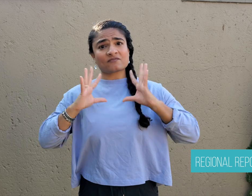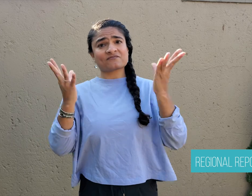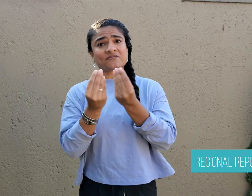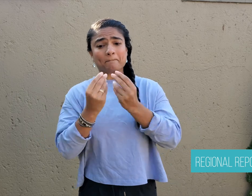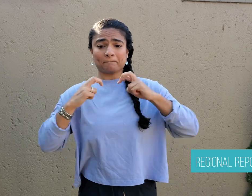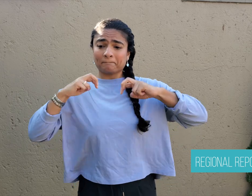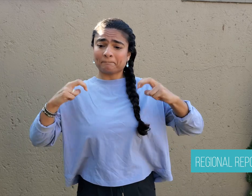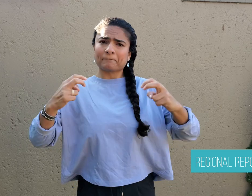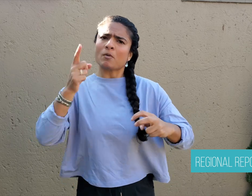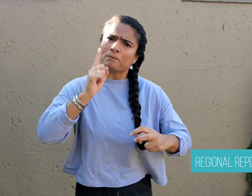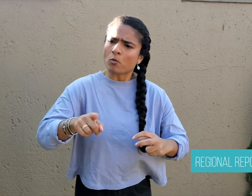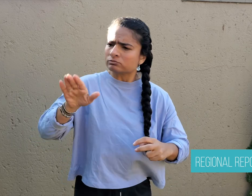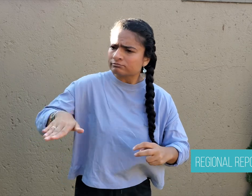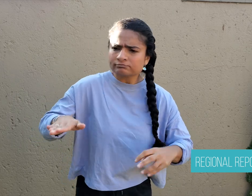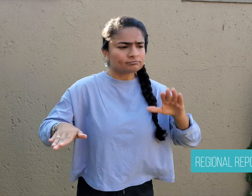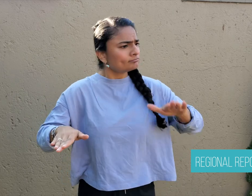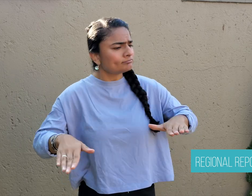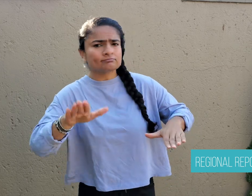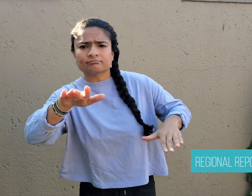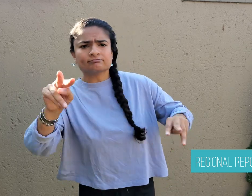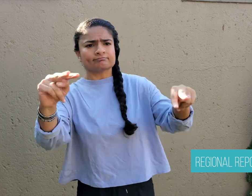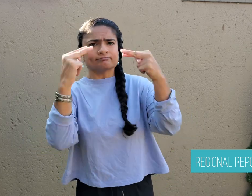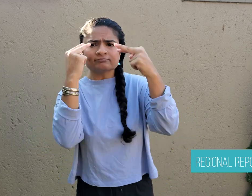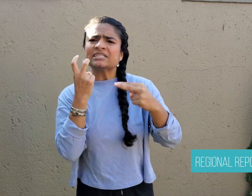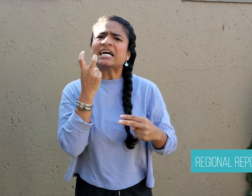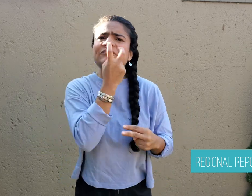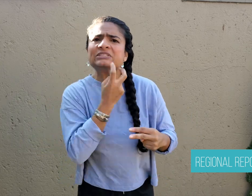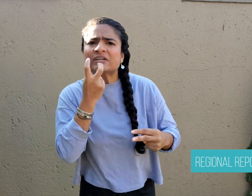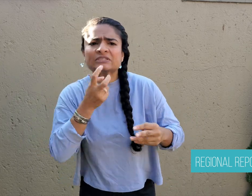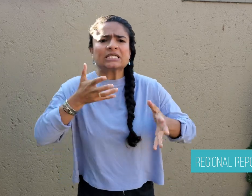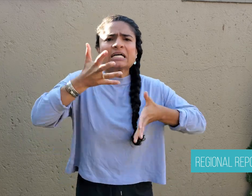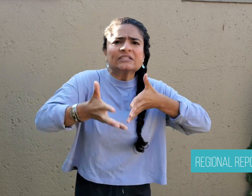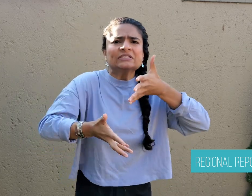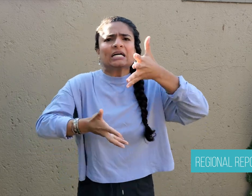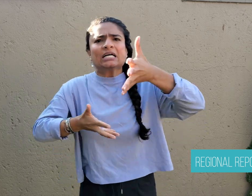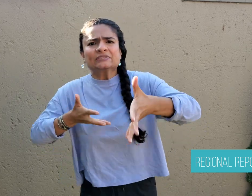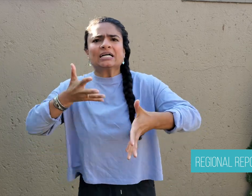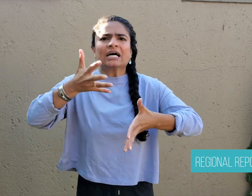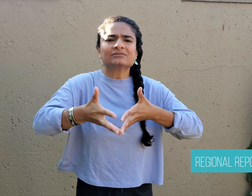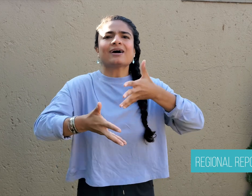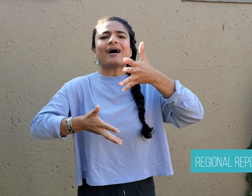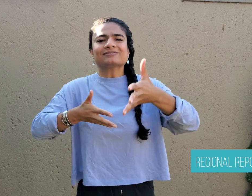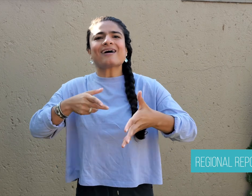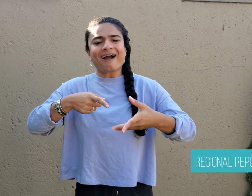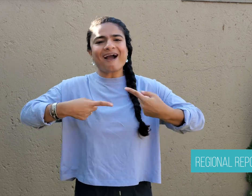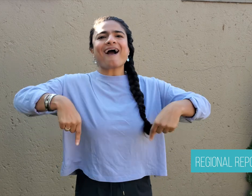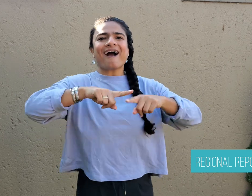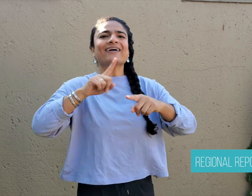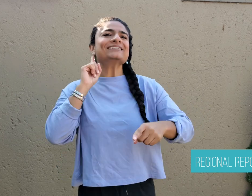sitting there unable to understand. He encouraged his family